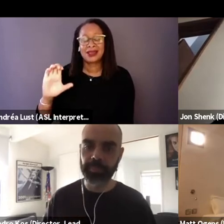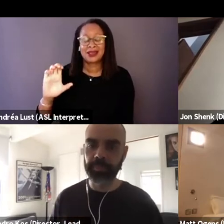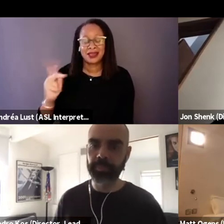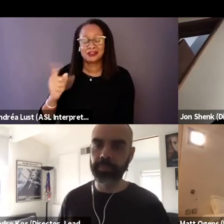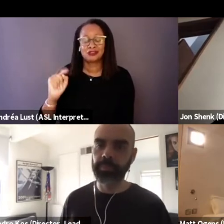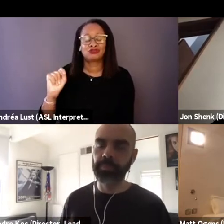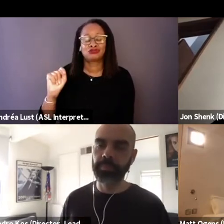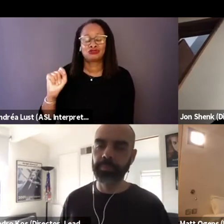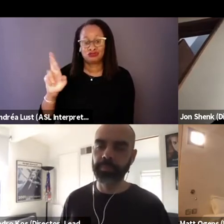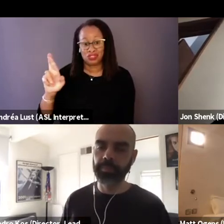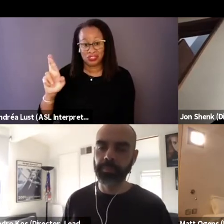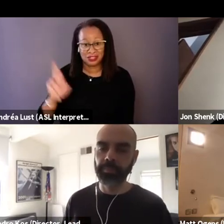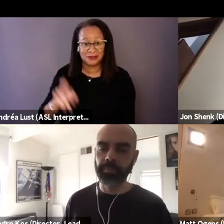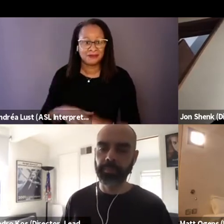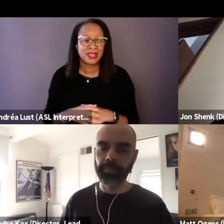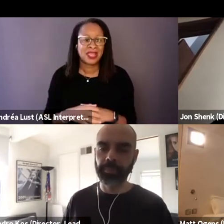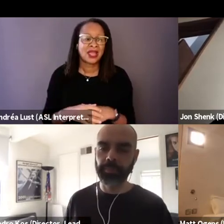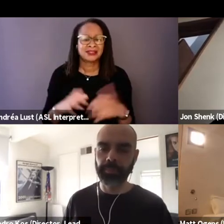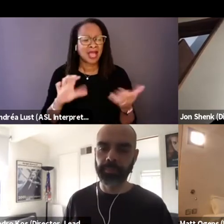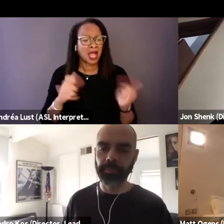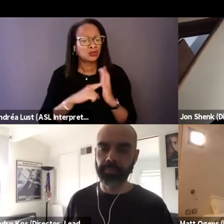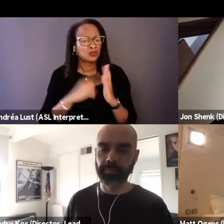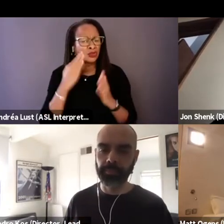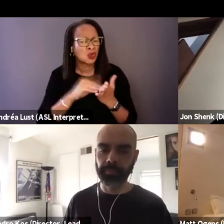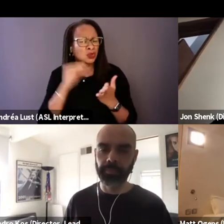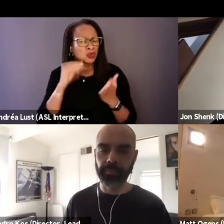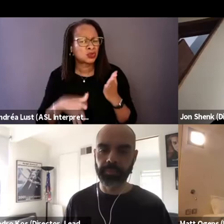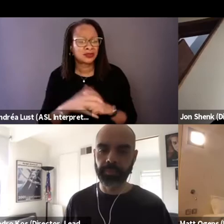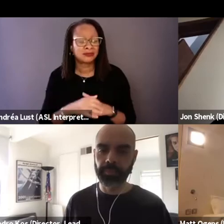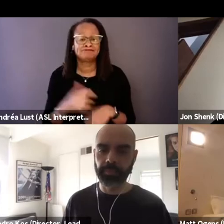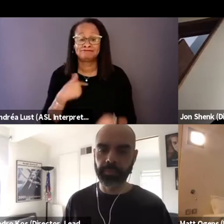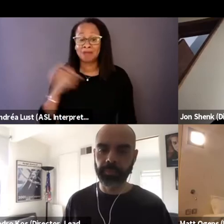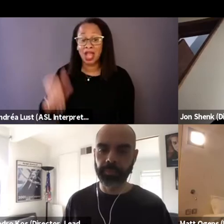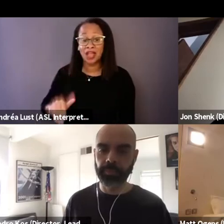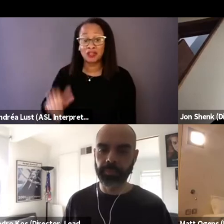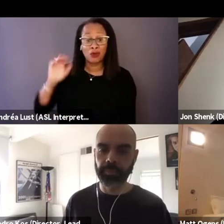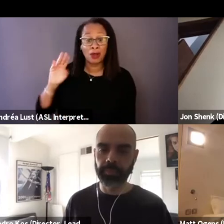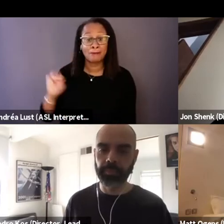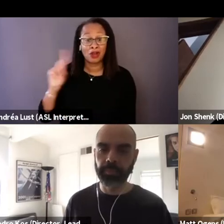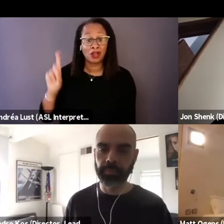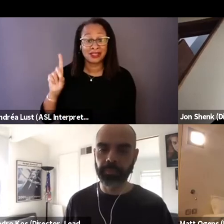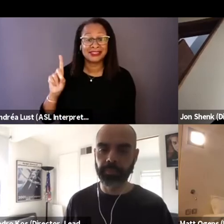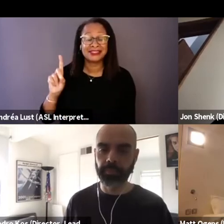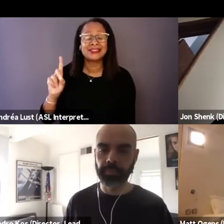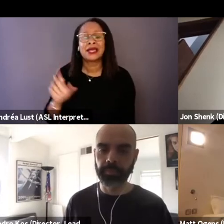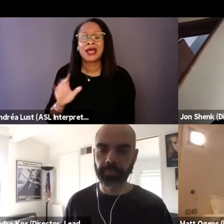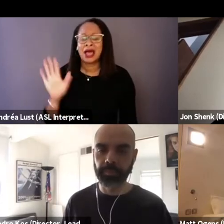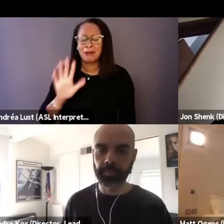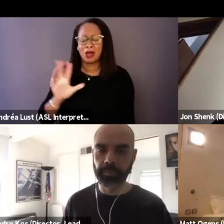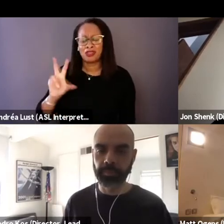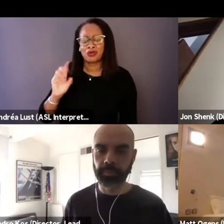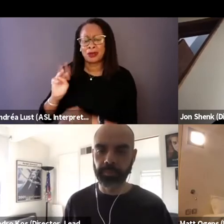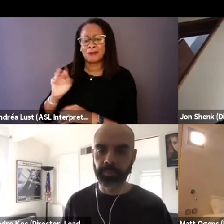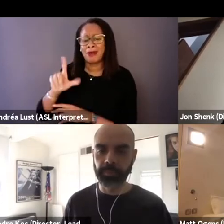So multiple factors led me to it. I grew up in Maryland, DC, about 30 miles away from Maryland School for the Deaf.